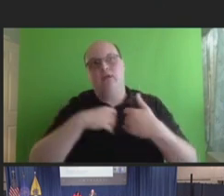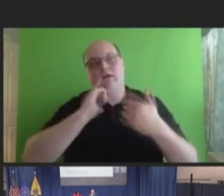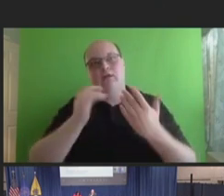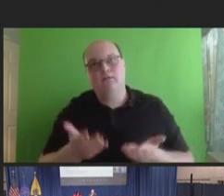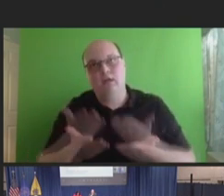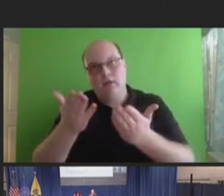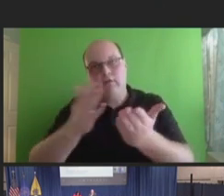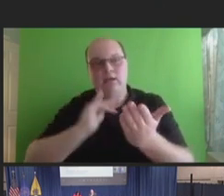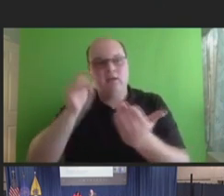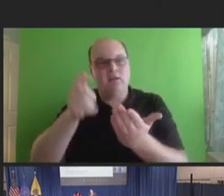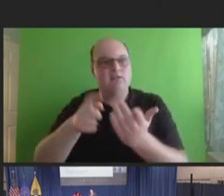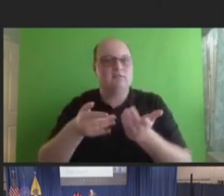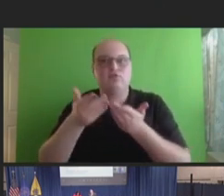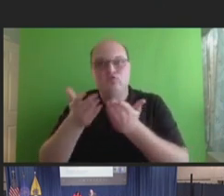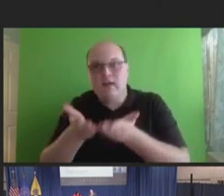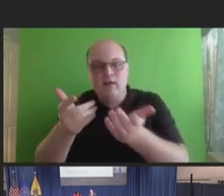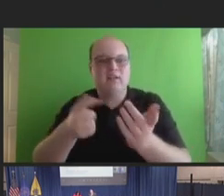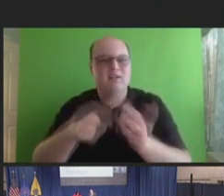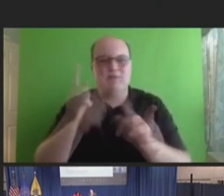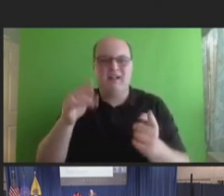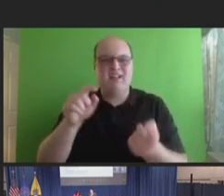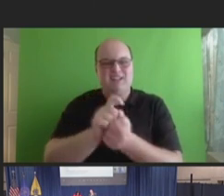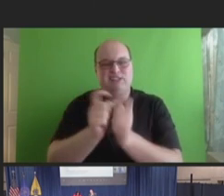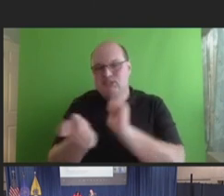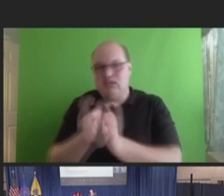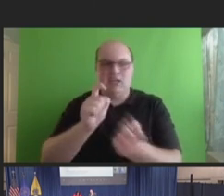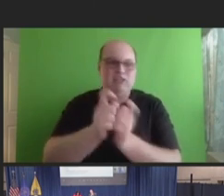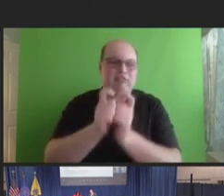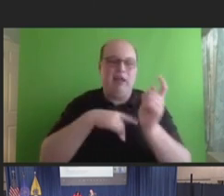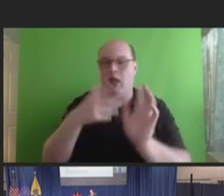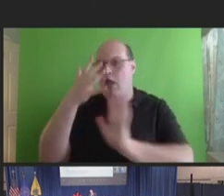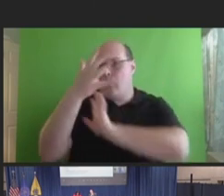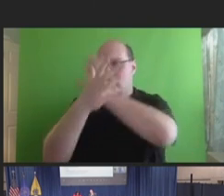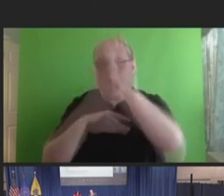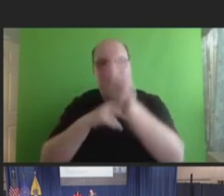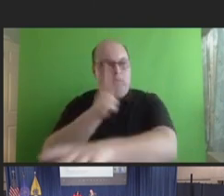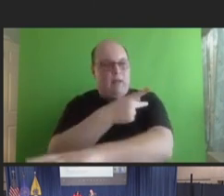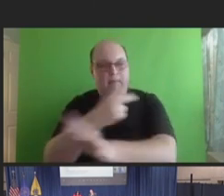all the time and it's so hard to keep up, and I'm confused and my patients are confused."